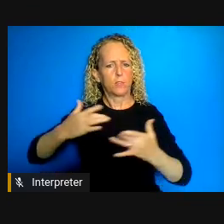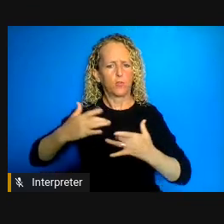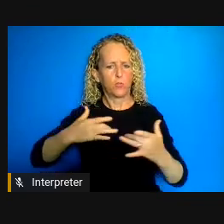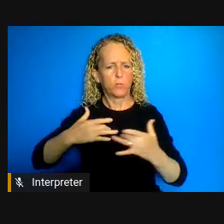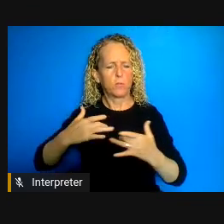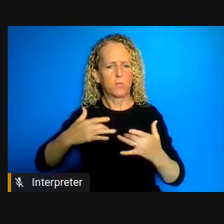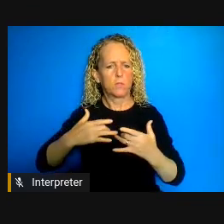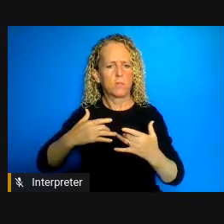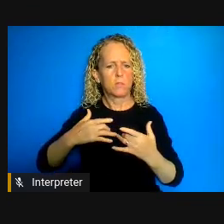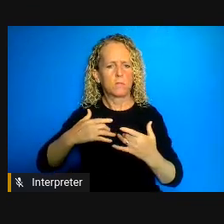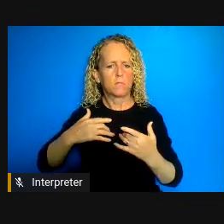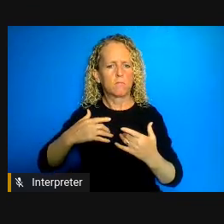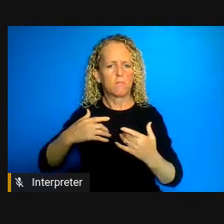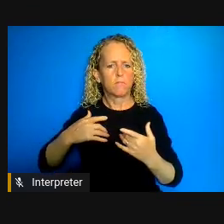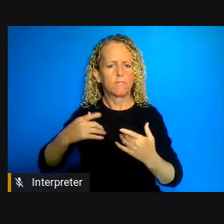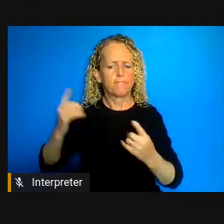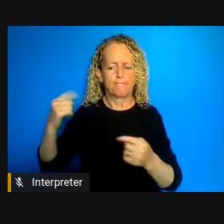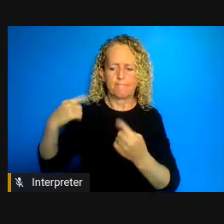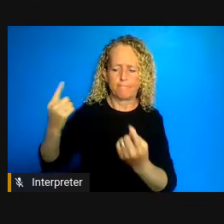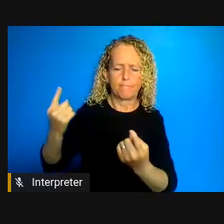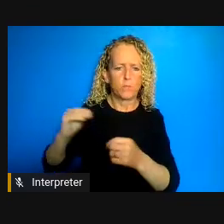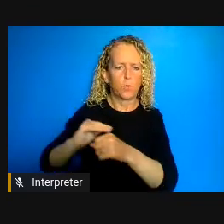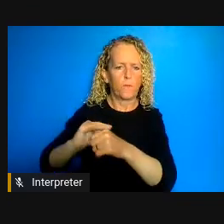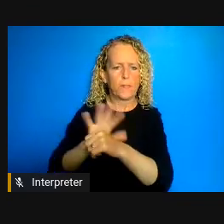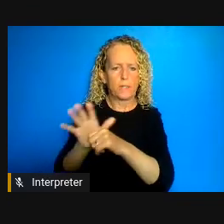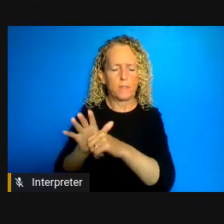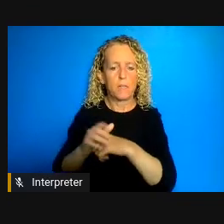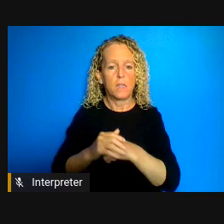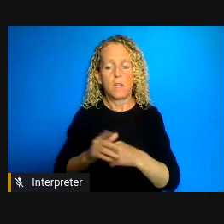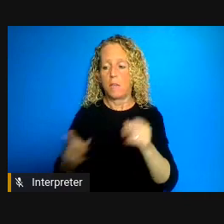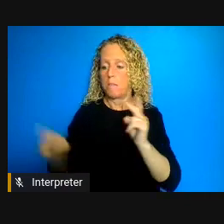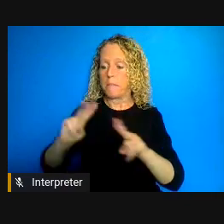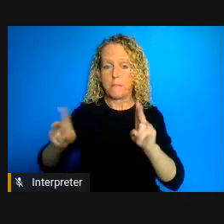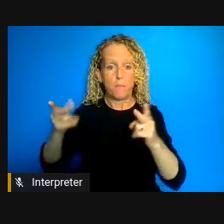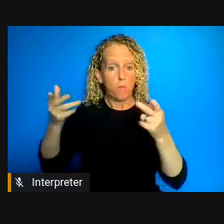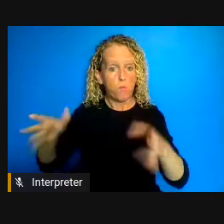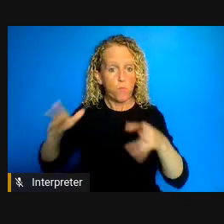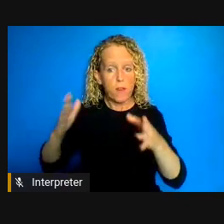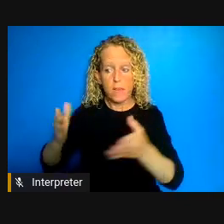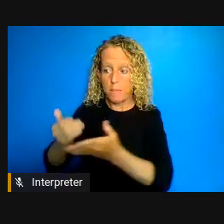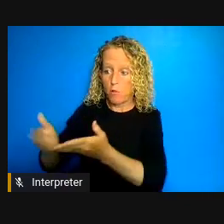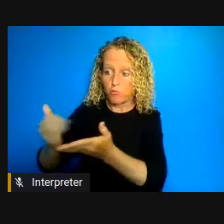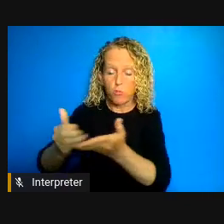places where persons are marginalized or who were pre prior marginalized and